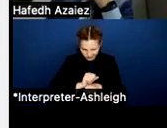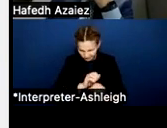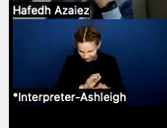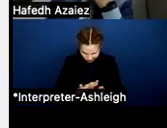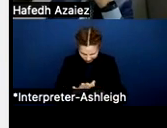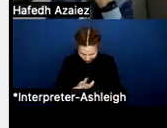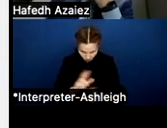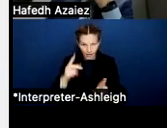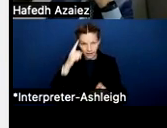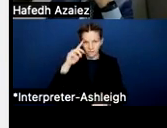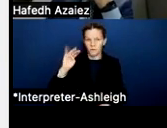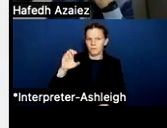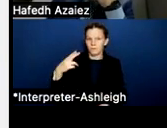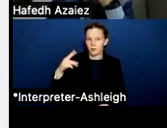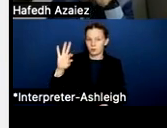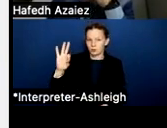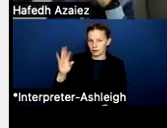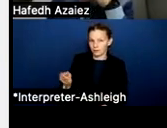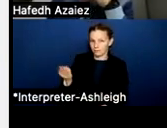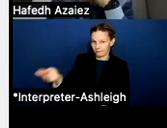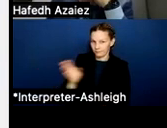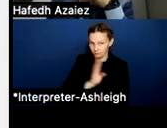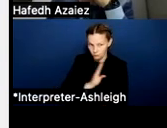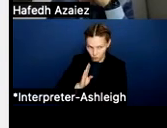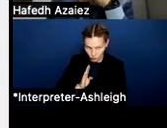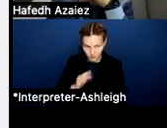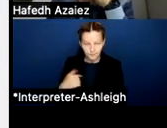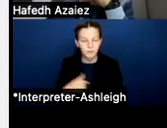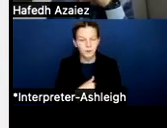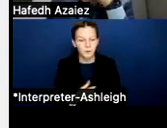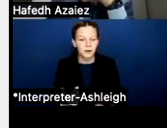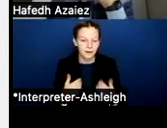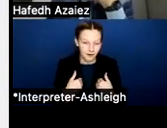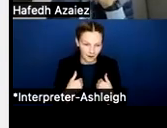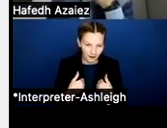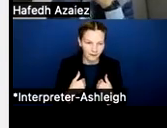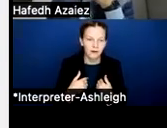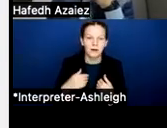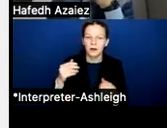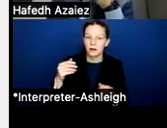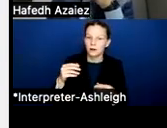we also, as Eddie said, we had task maybe to come in and do a compensation analysis presentation to the board on March 30th.